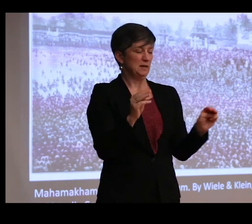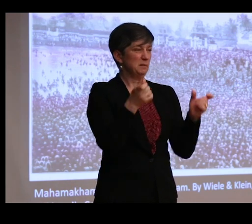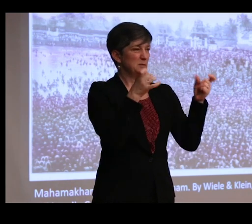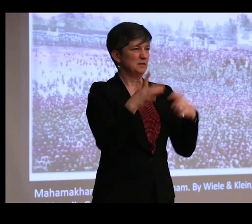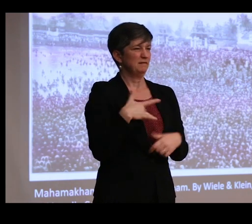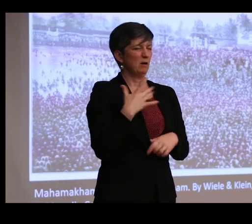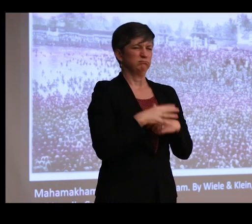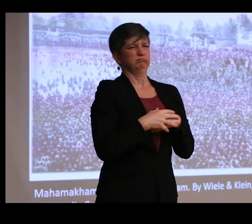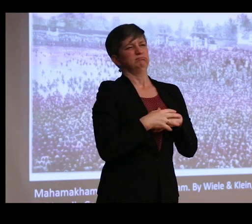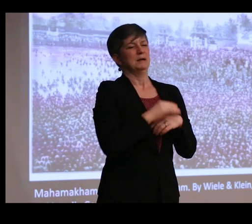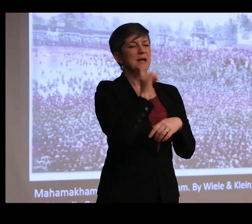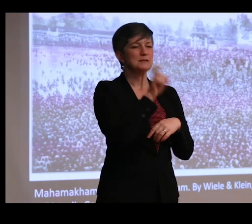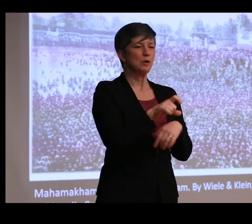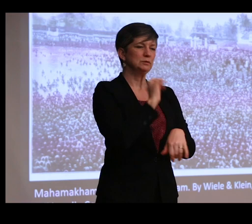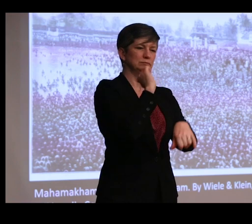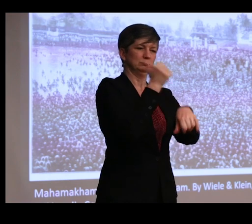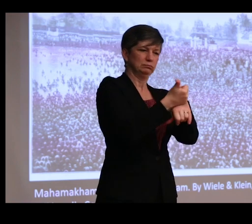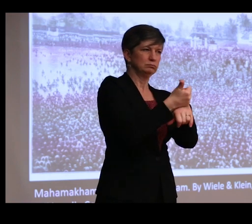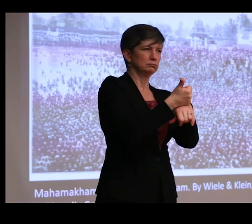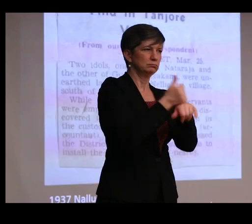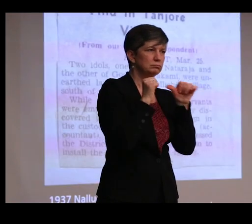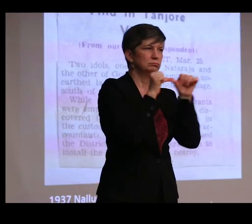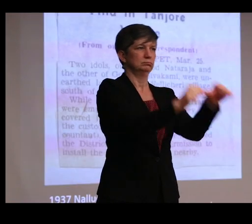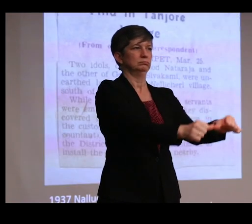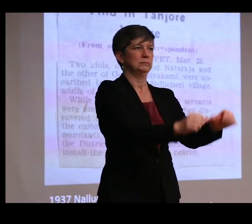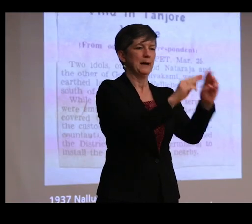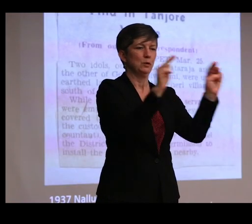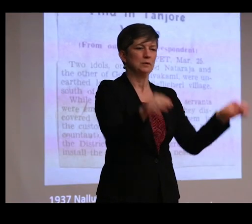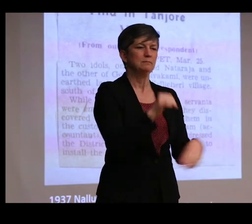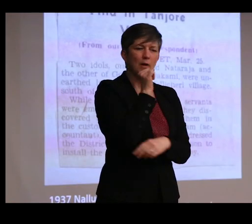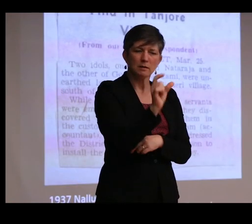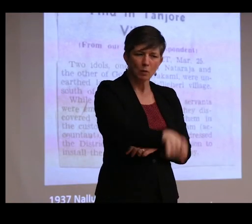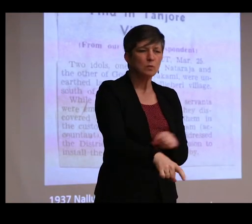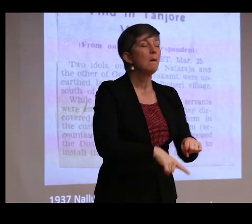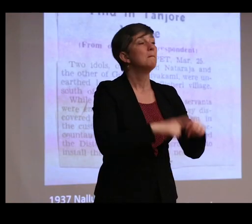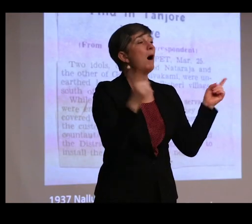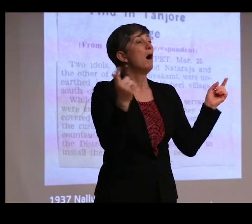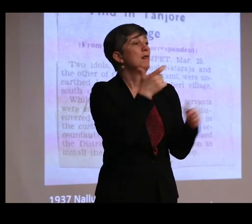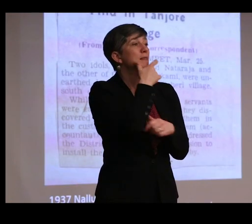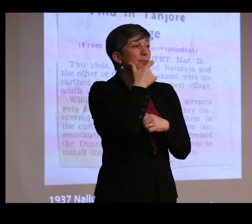to sit still in the museum. But, in fact, it was the British colonial administration